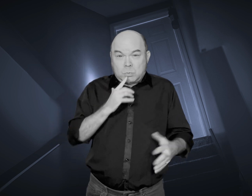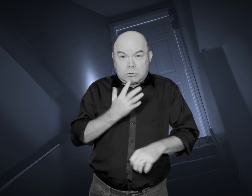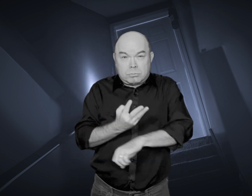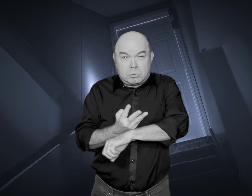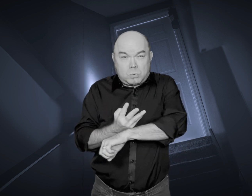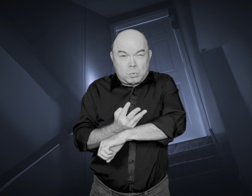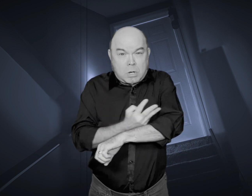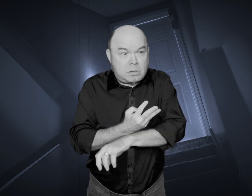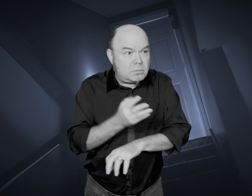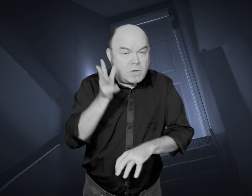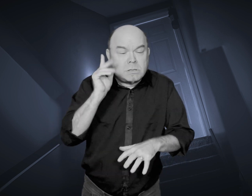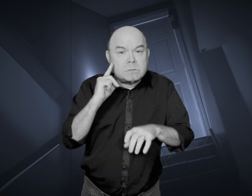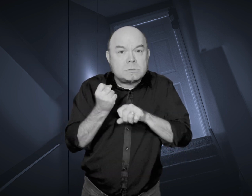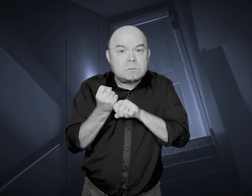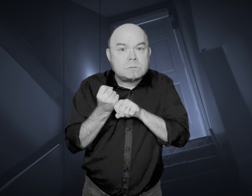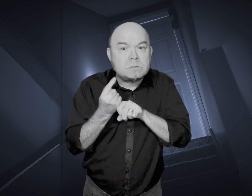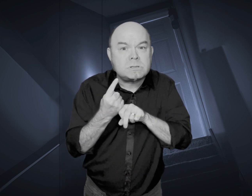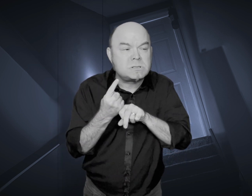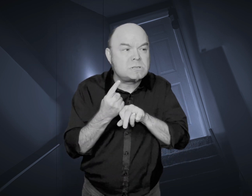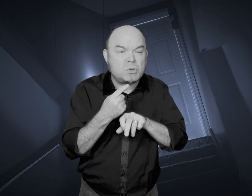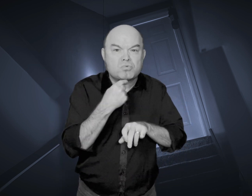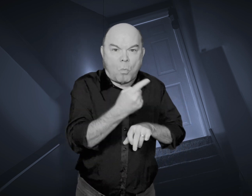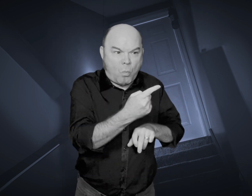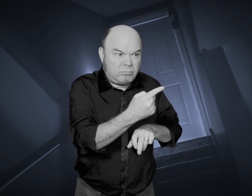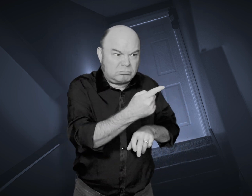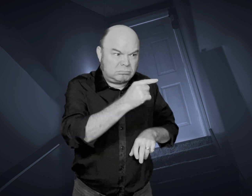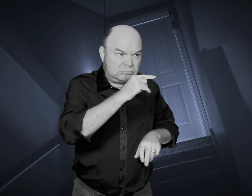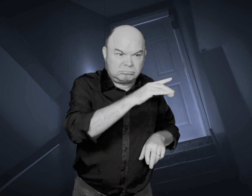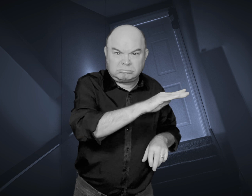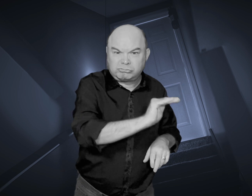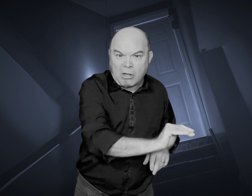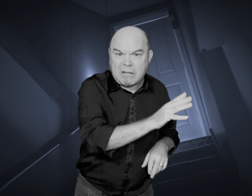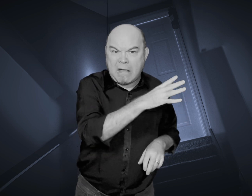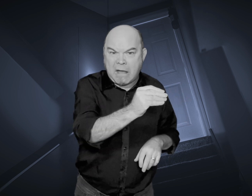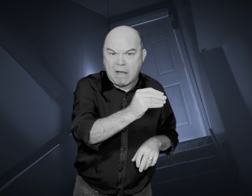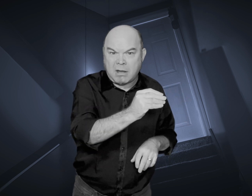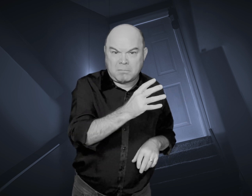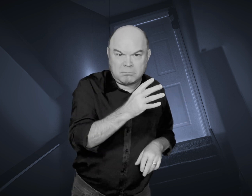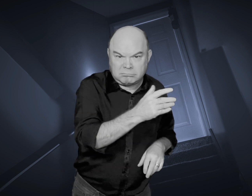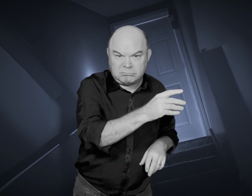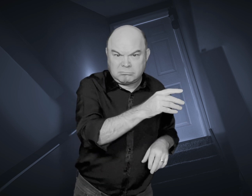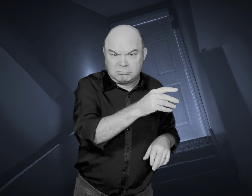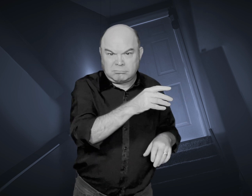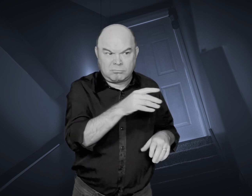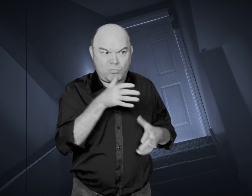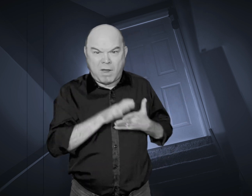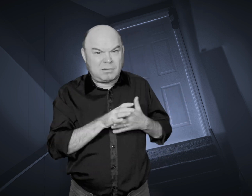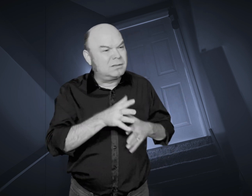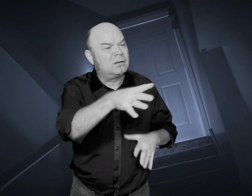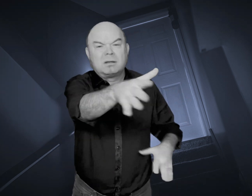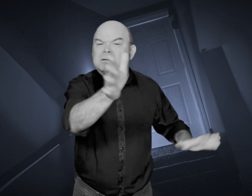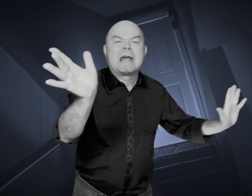Feeling increasingly afraid, the father ordered everyone to collect the dolls.